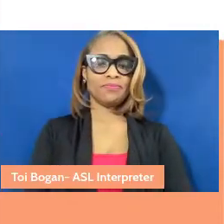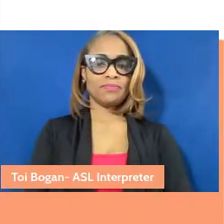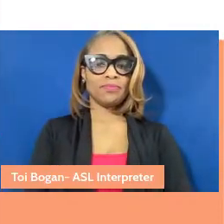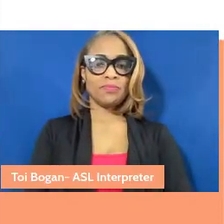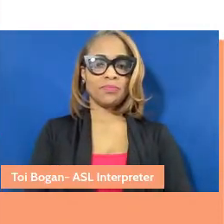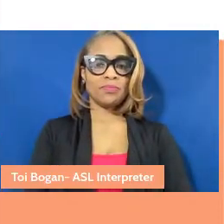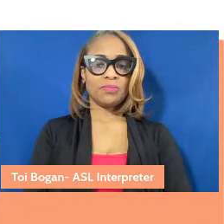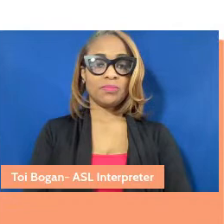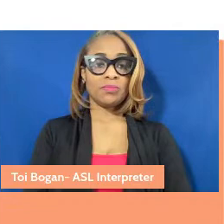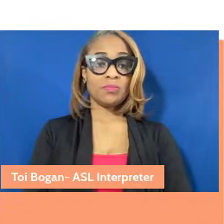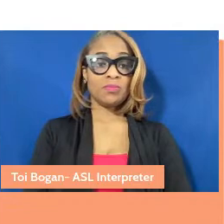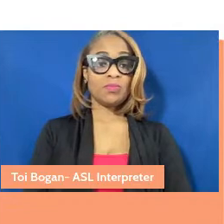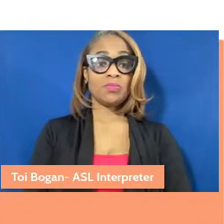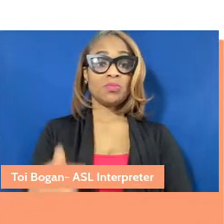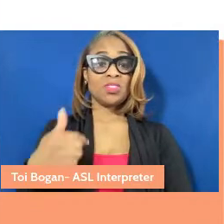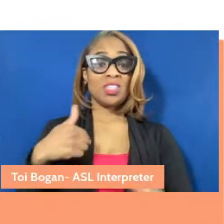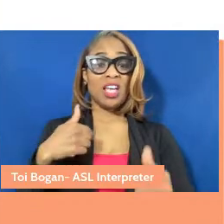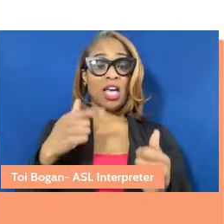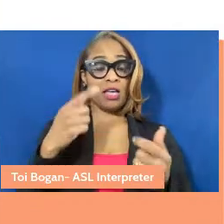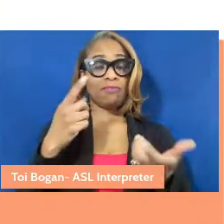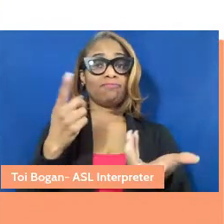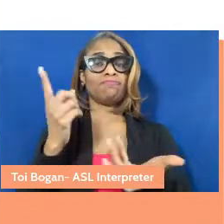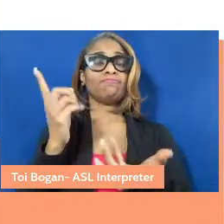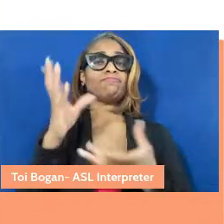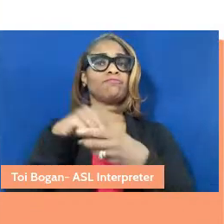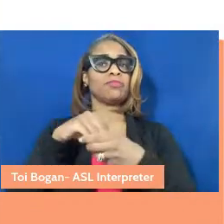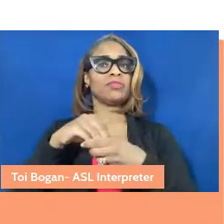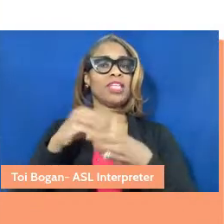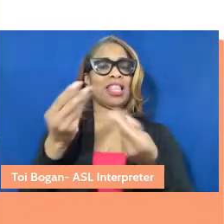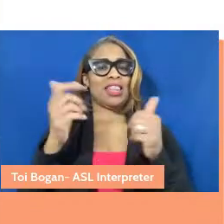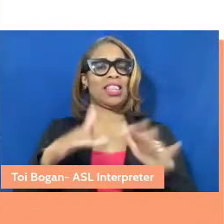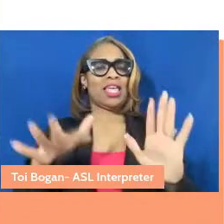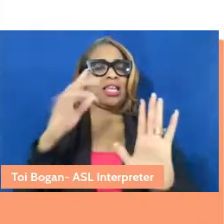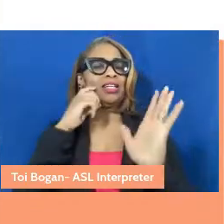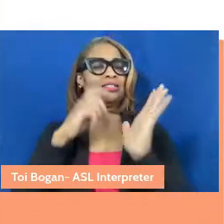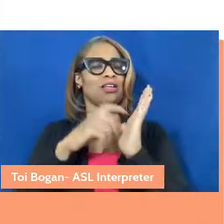I engage in this land acknowledgement both to acknowledge the land and the people